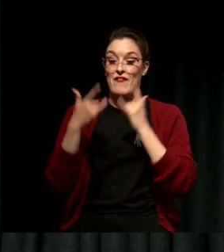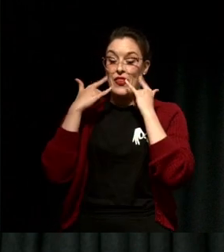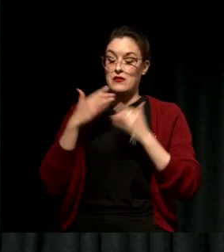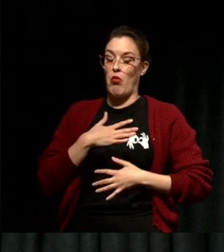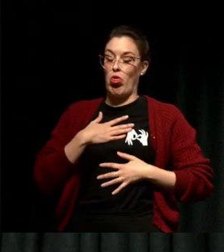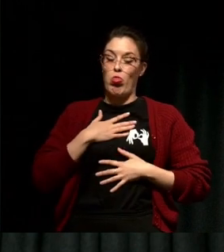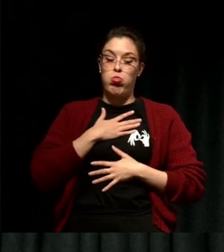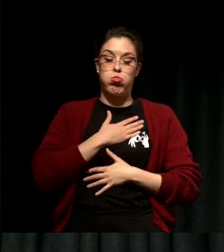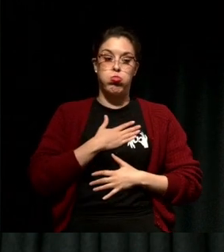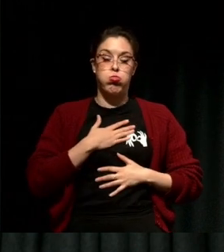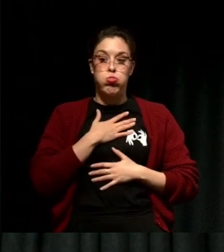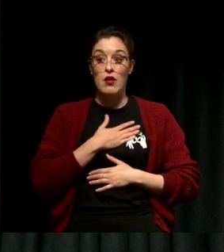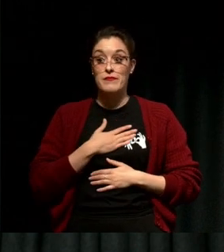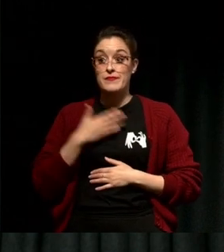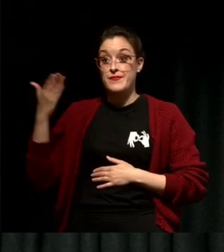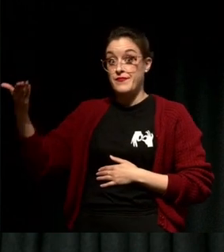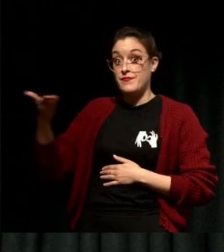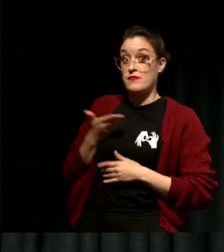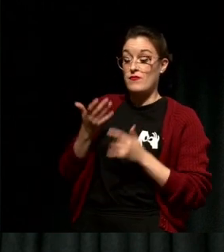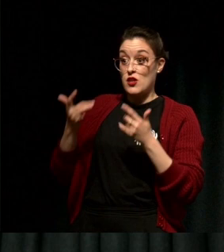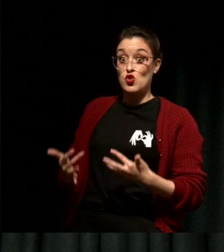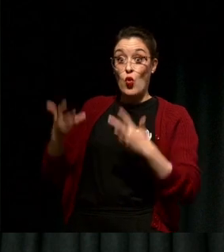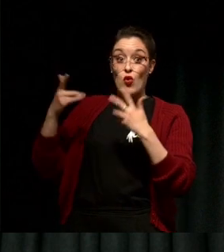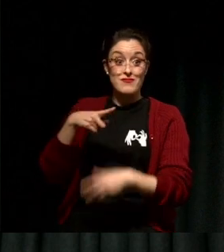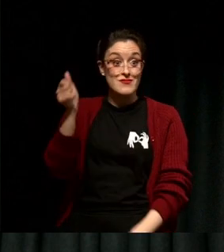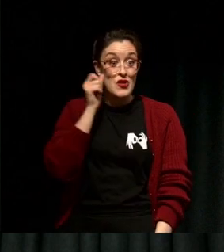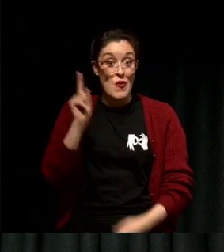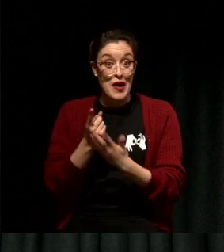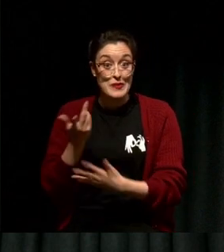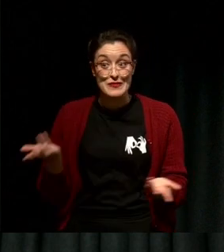A little while later I got my score, any guesses?